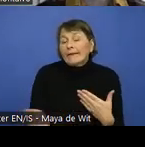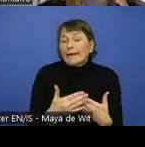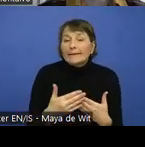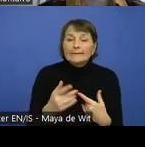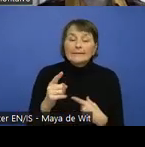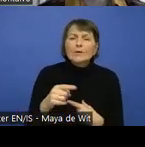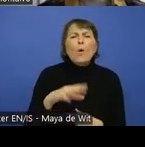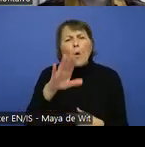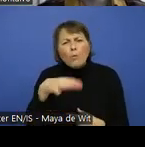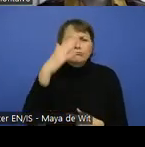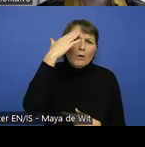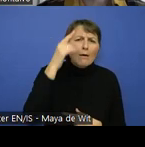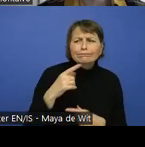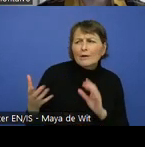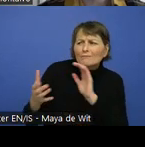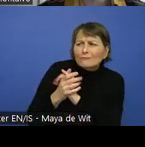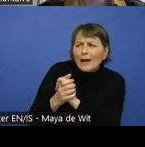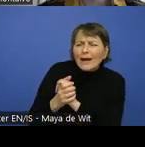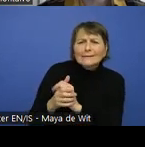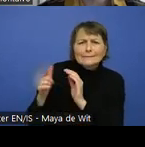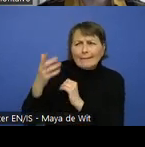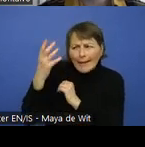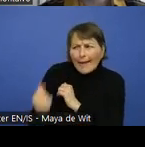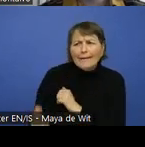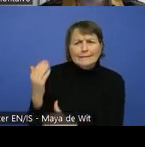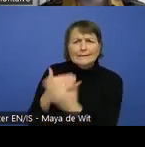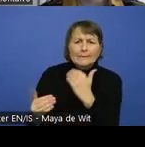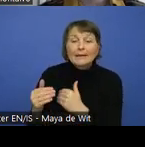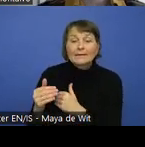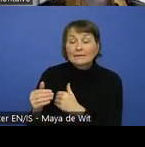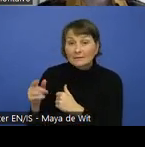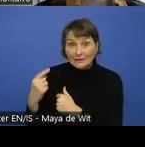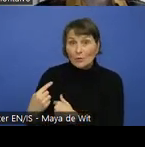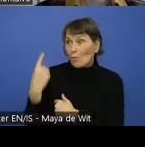with a certain disability and we think that's all disabilities. But that's really not the case.